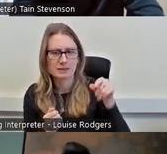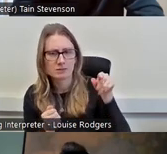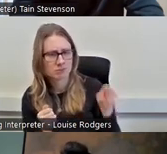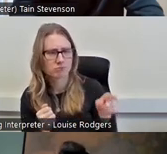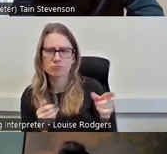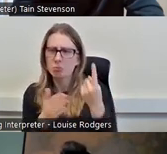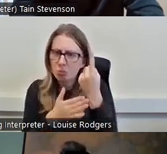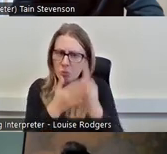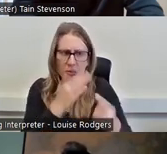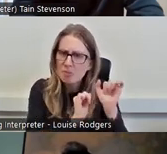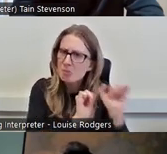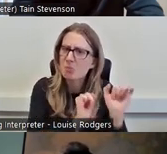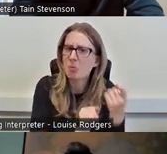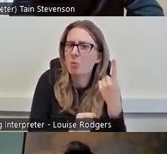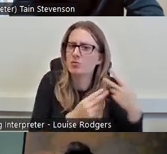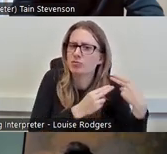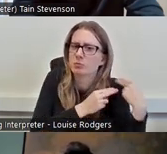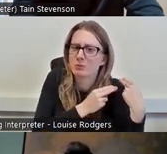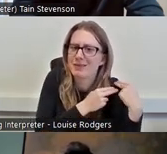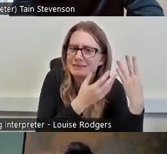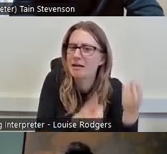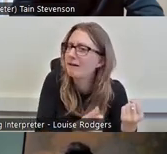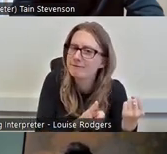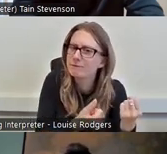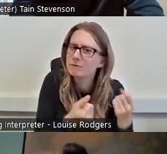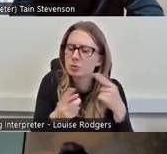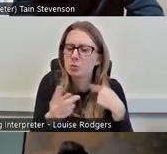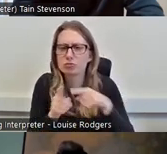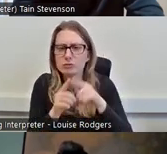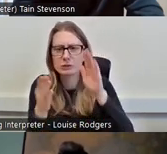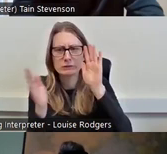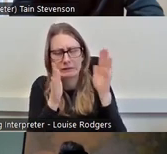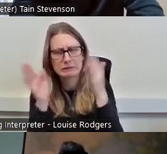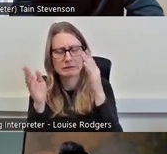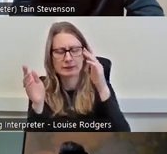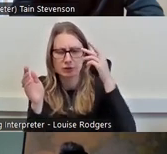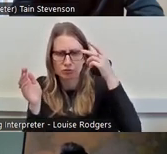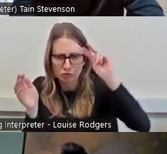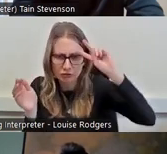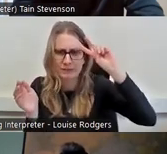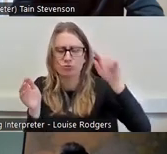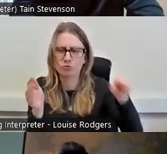responsibility that that volunteers have or the priority in their lives. It's not